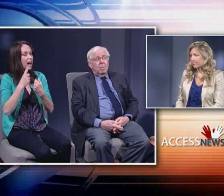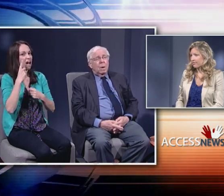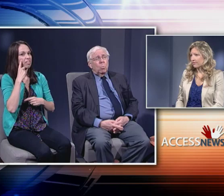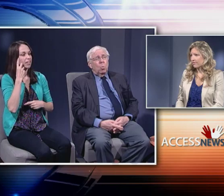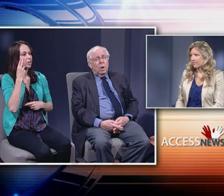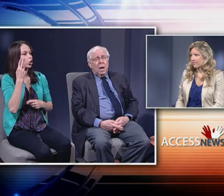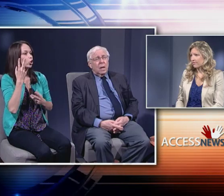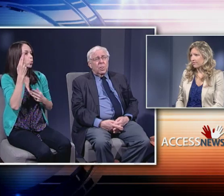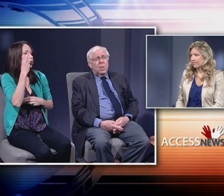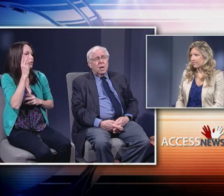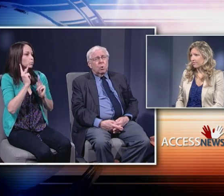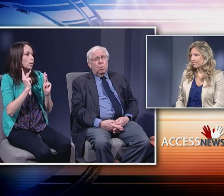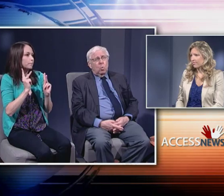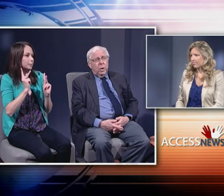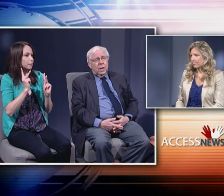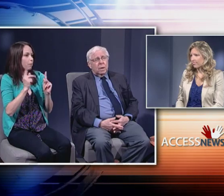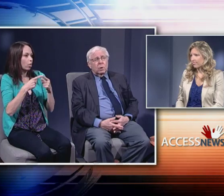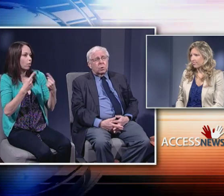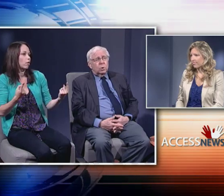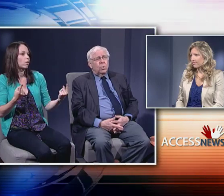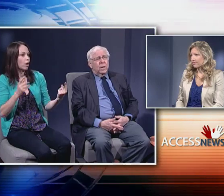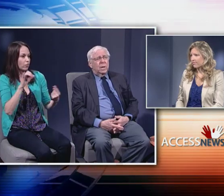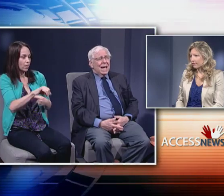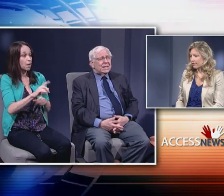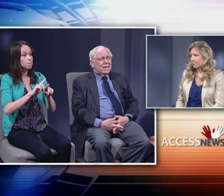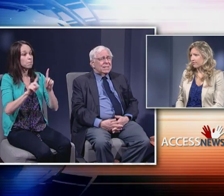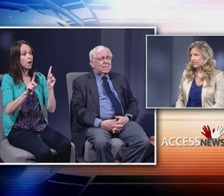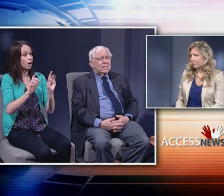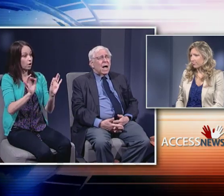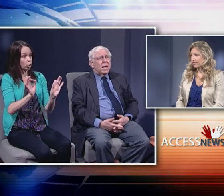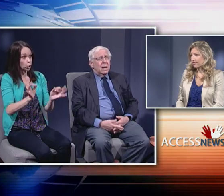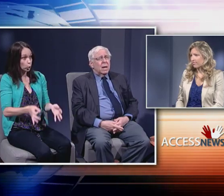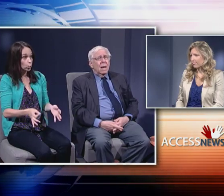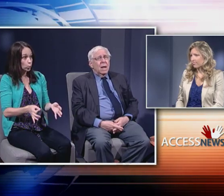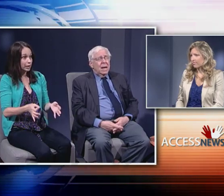But what I think we concluded as a society is